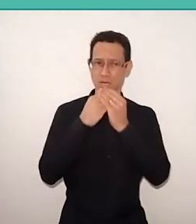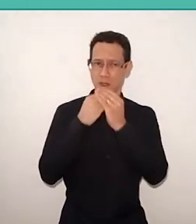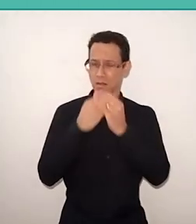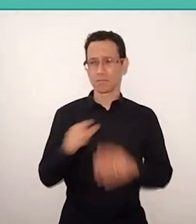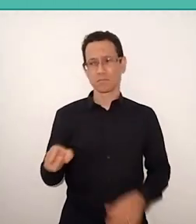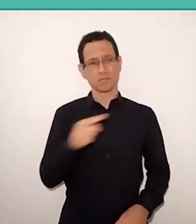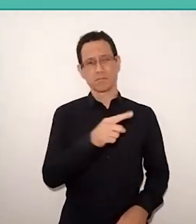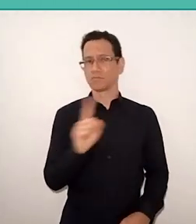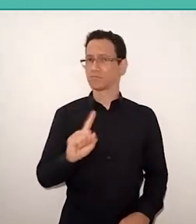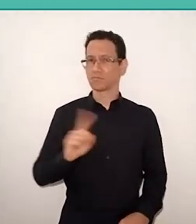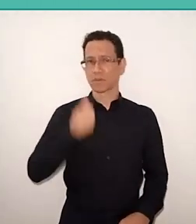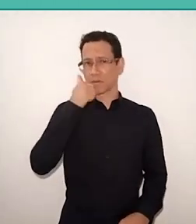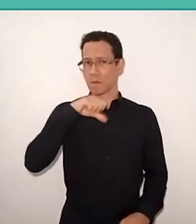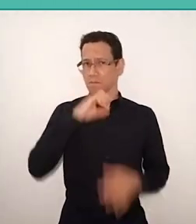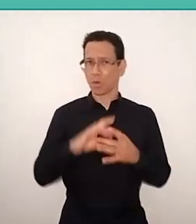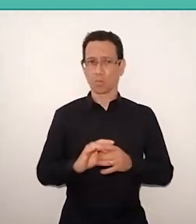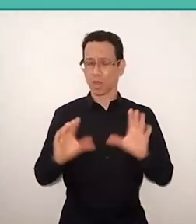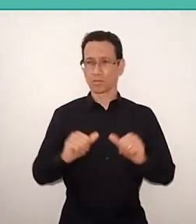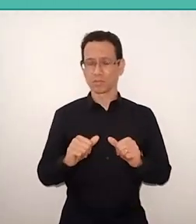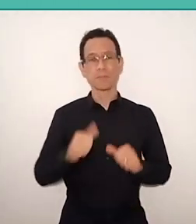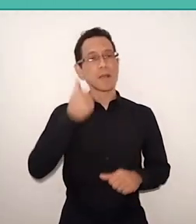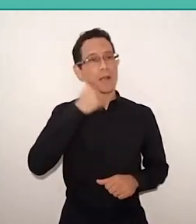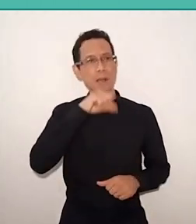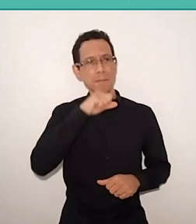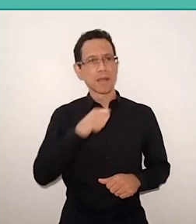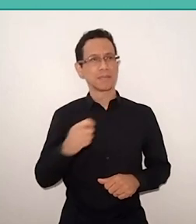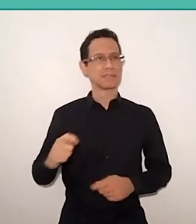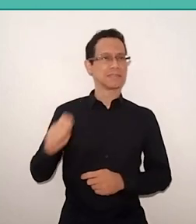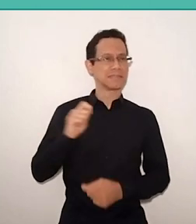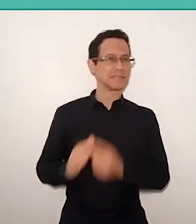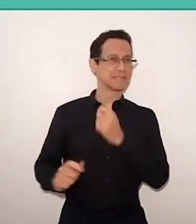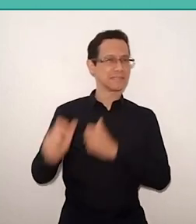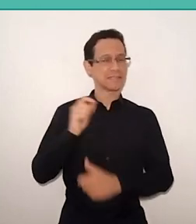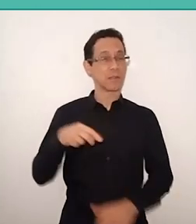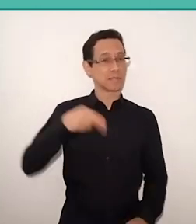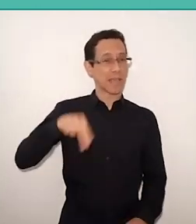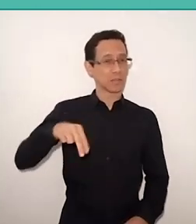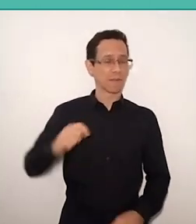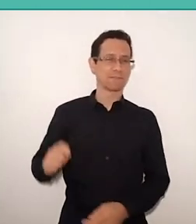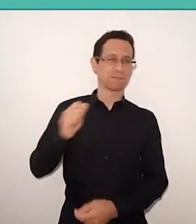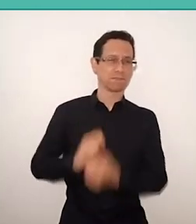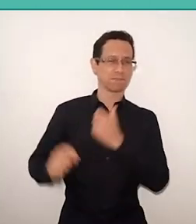But he insisted so much, he did so much blackmail, you know how it is grandson blackmail with grandfather, and I ended up taking it.